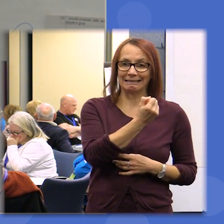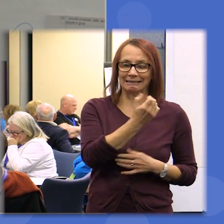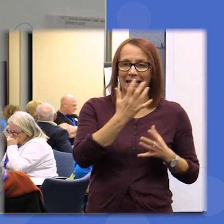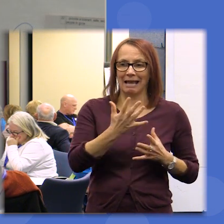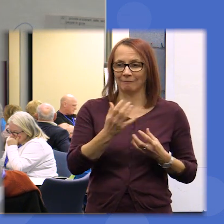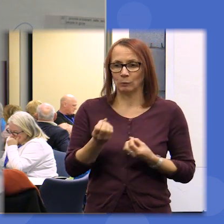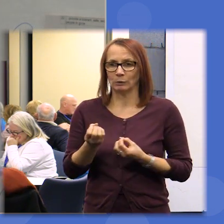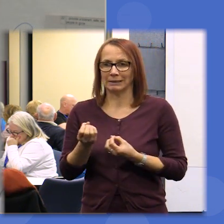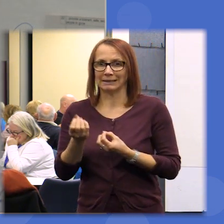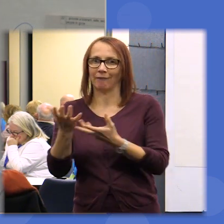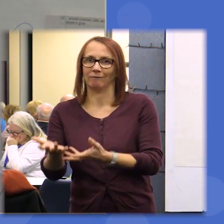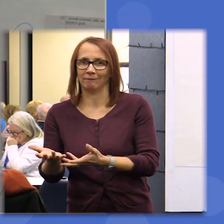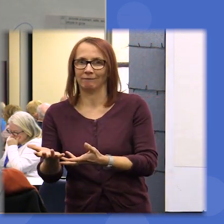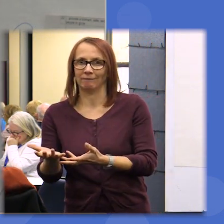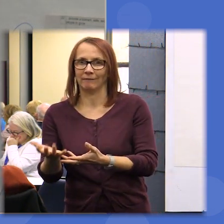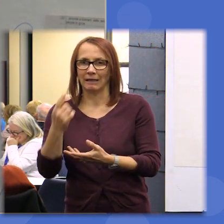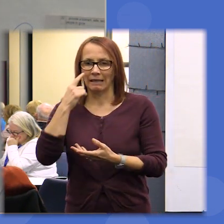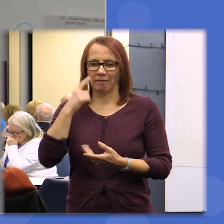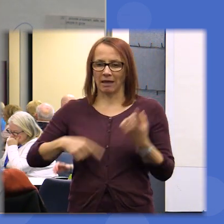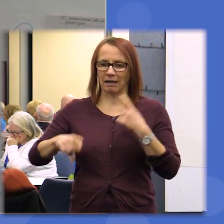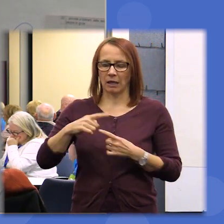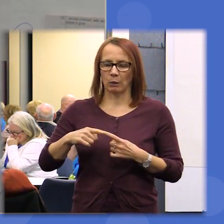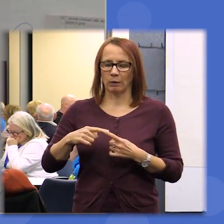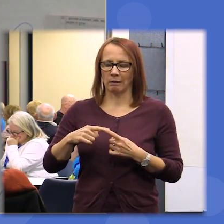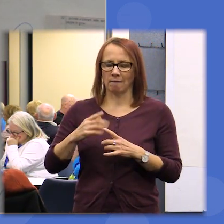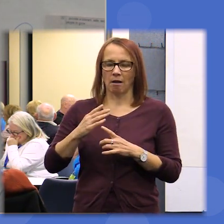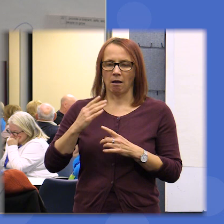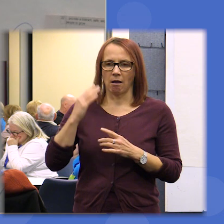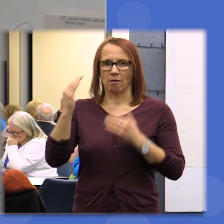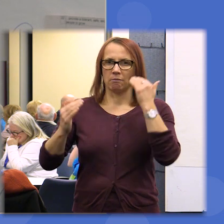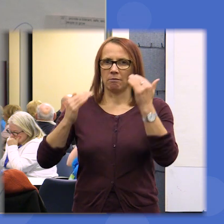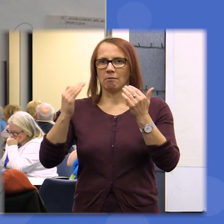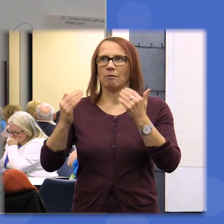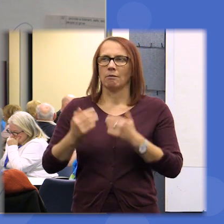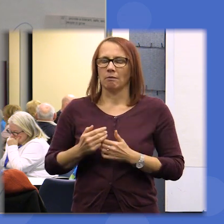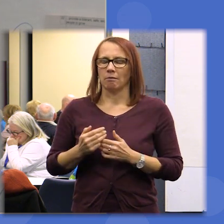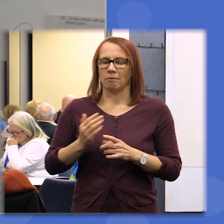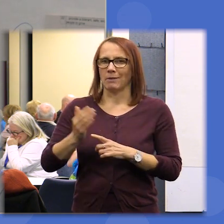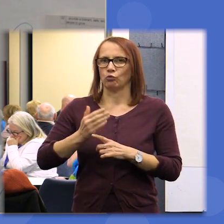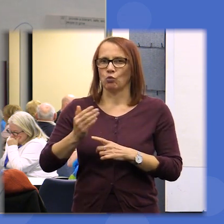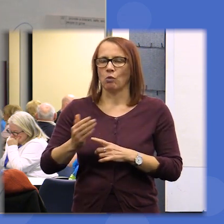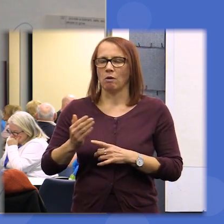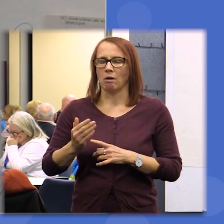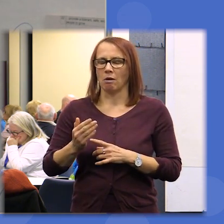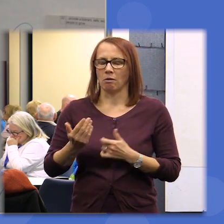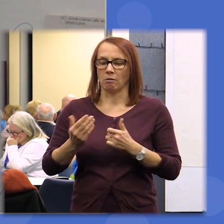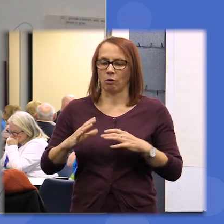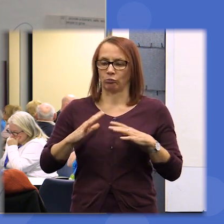collectively we have matured as an assembly over the last two weekends and I think we're probably ready to delve into some of those difficult discussions